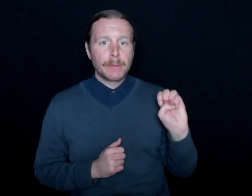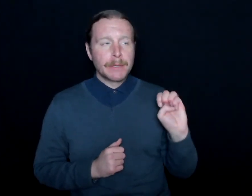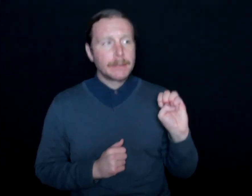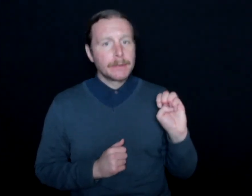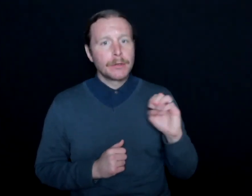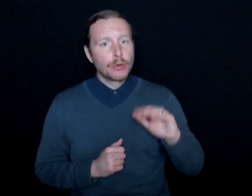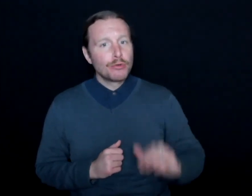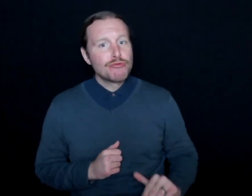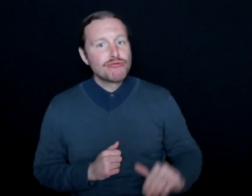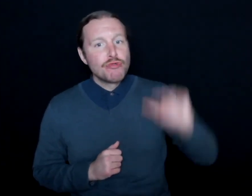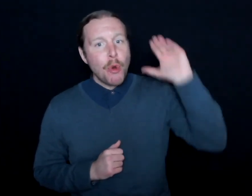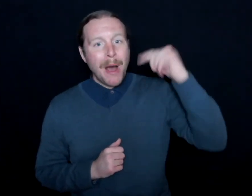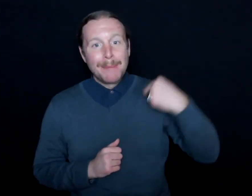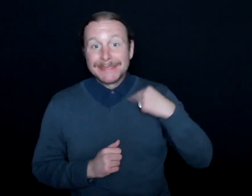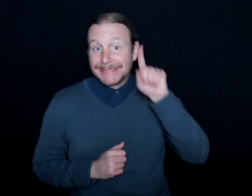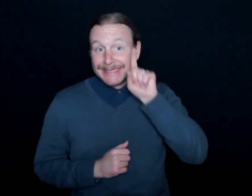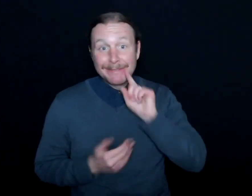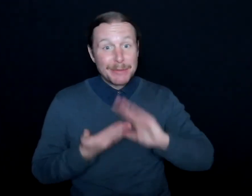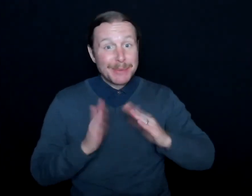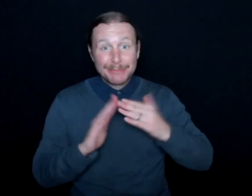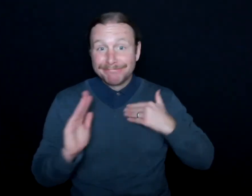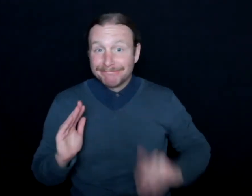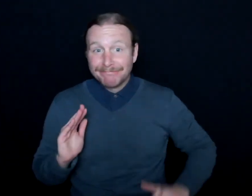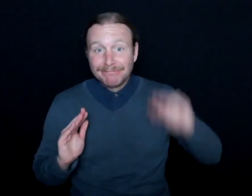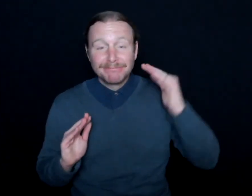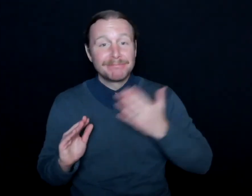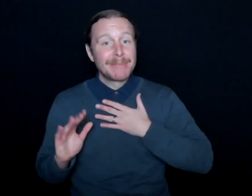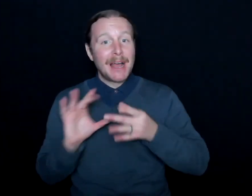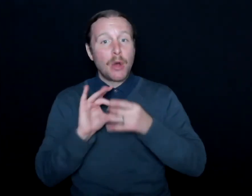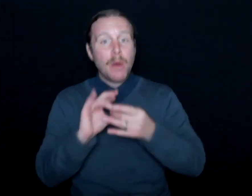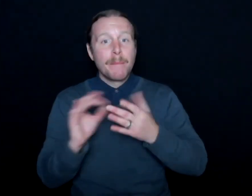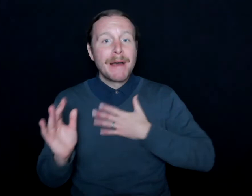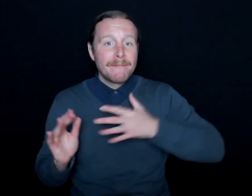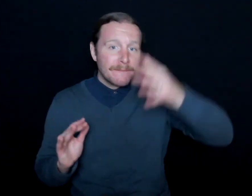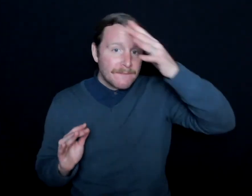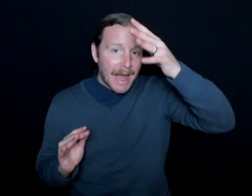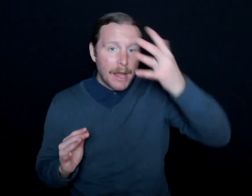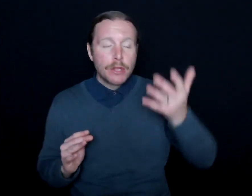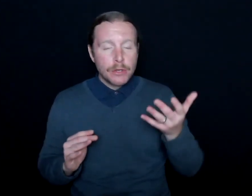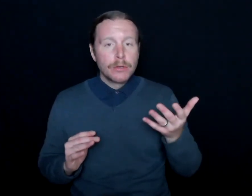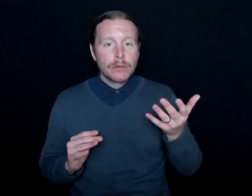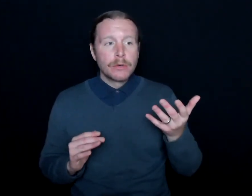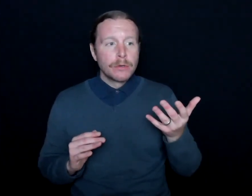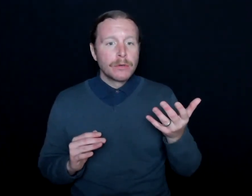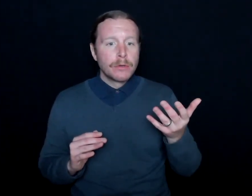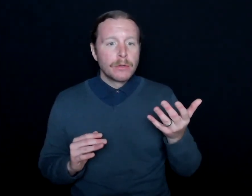Growing up in the deaf community, and my relationship with my father, which--